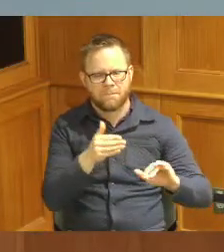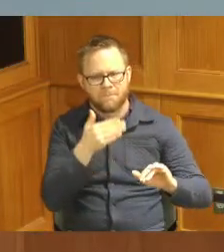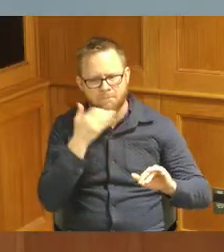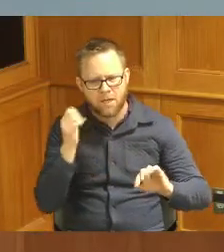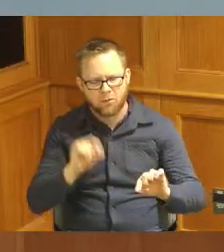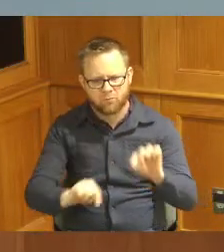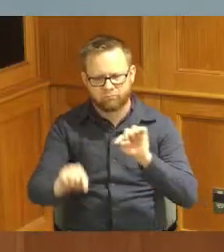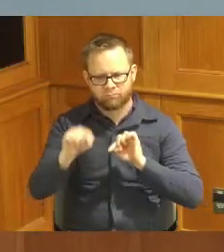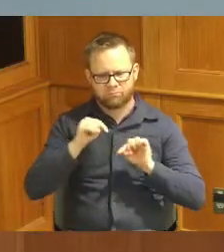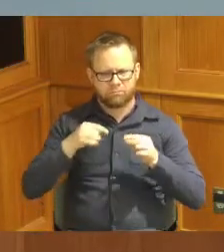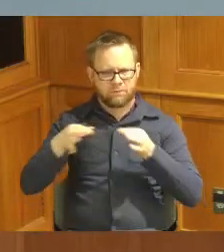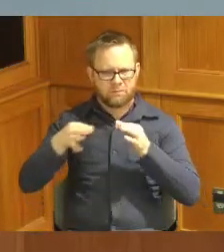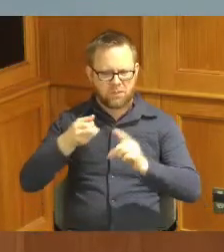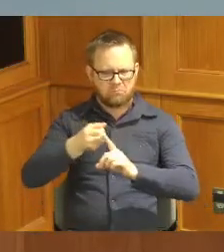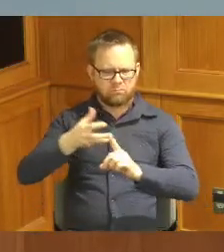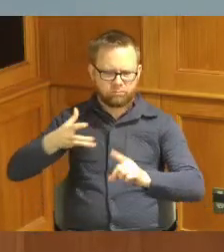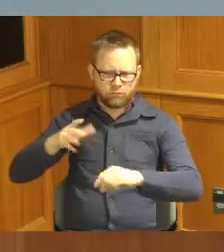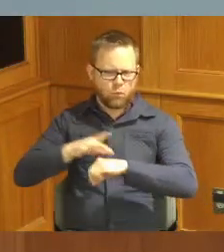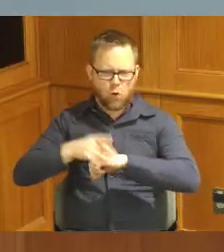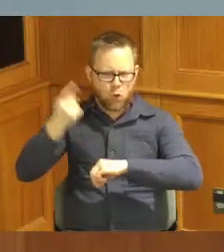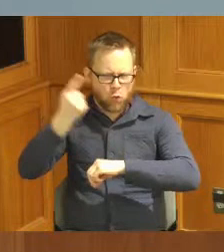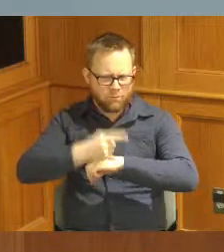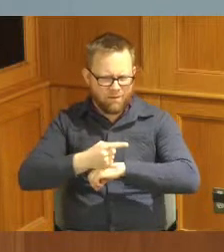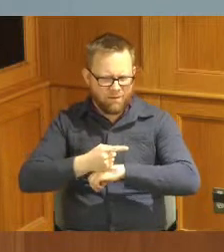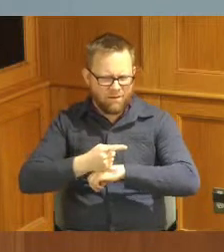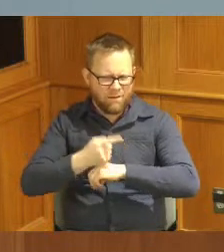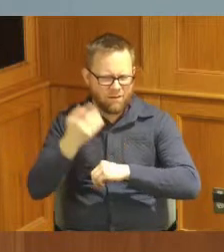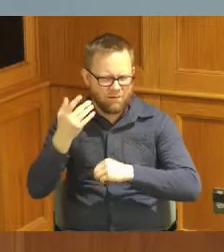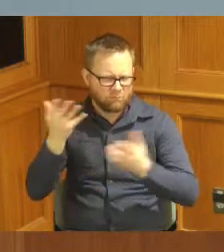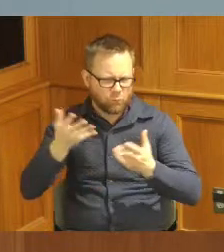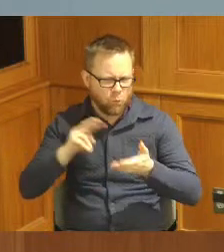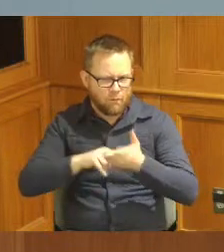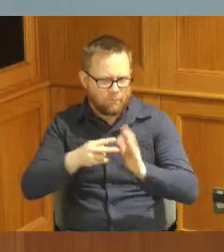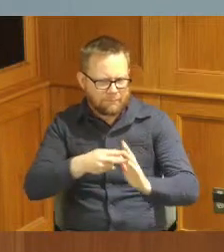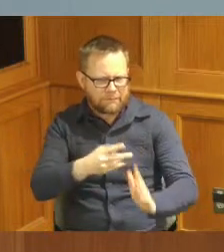explain what Earth Day means to me being in the environmental field and the environmental staff